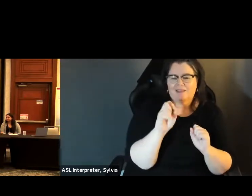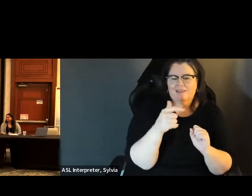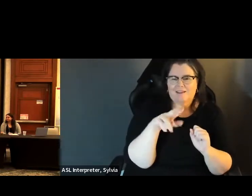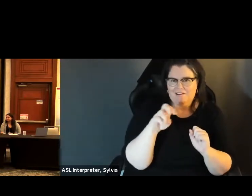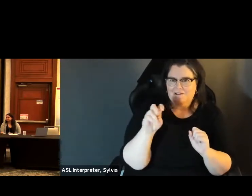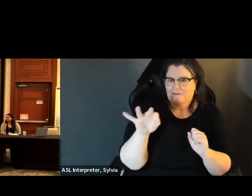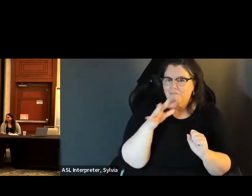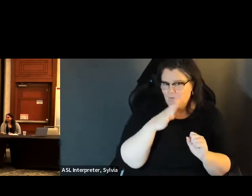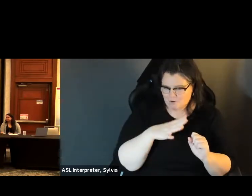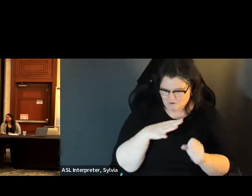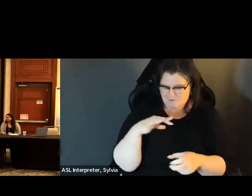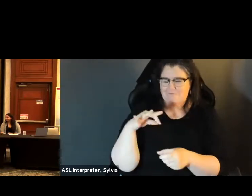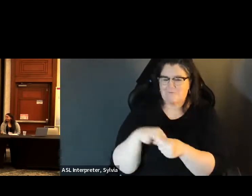incorporated and I'm the president of the legal women